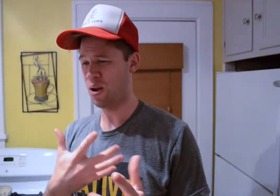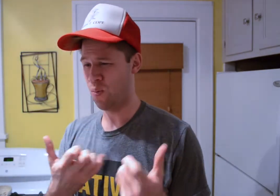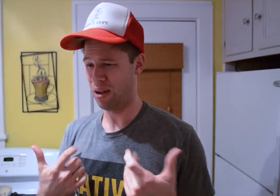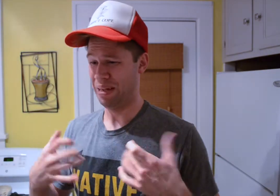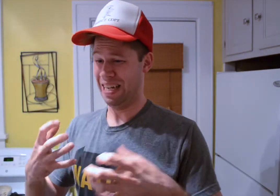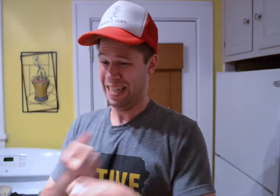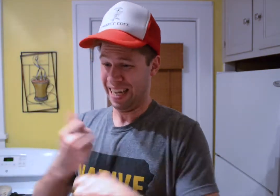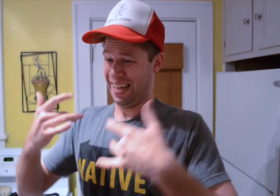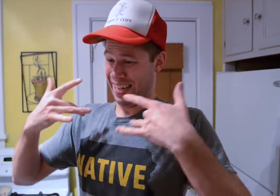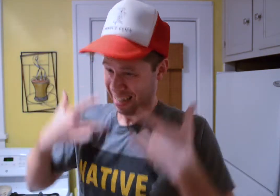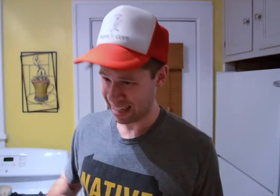HE WANT ME TO GET NAKED?